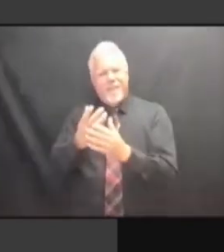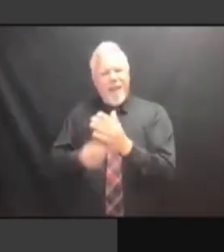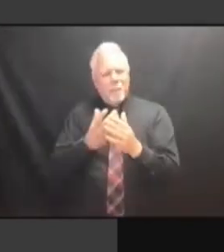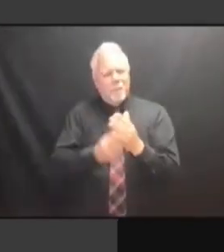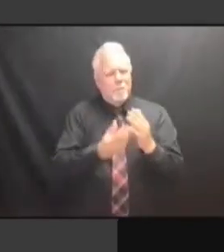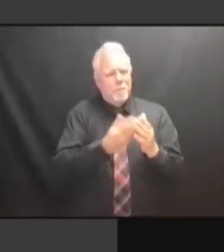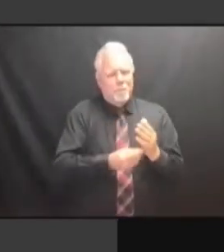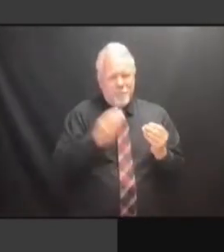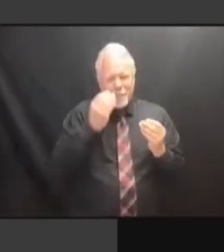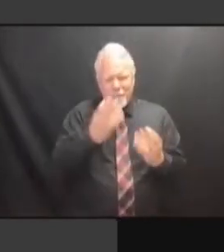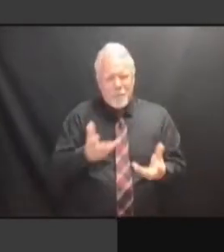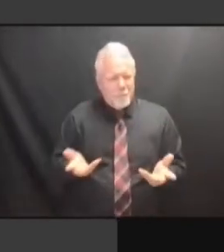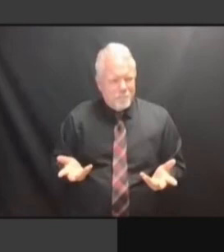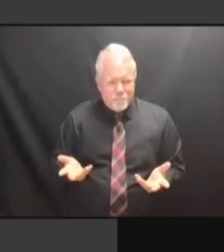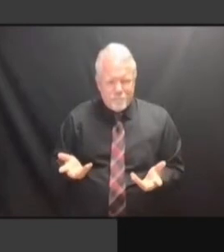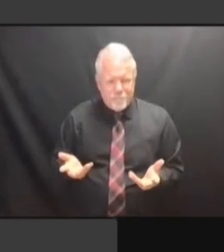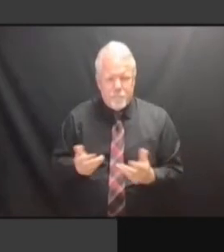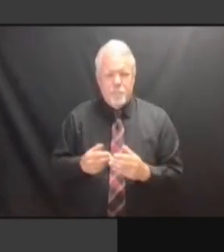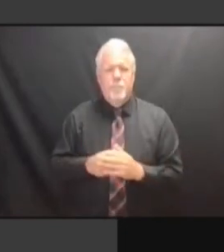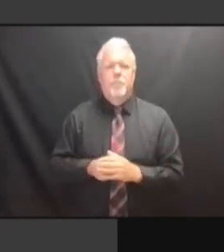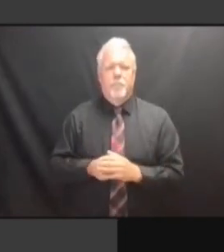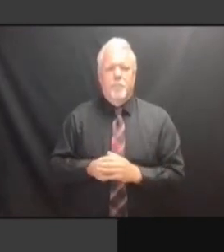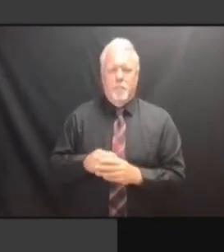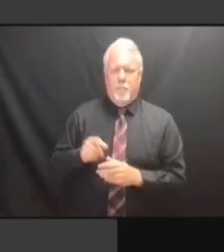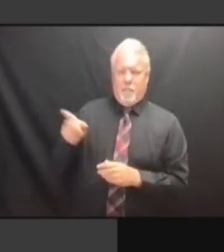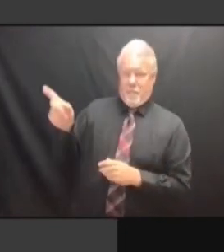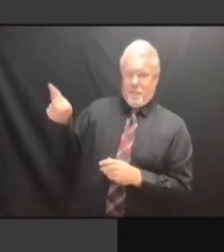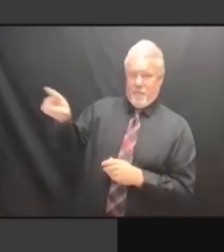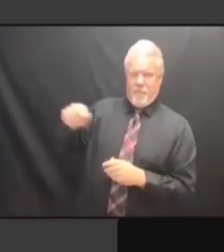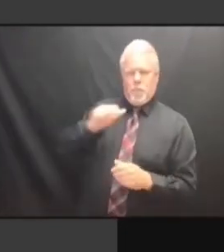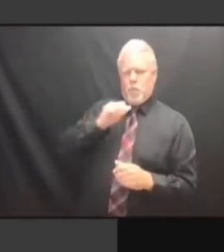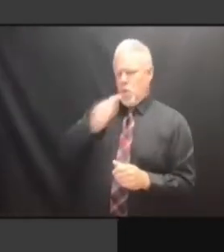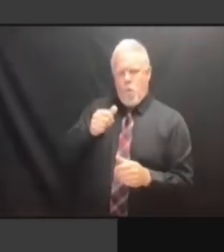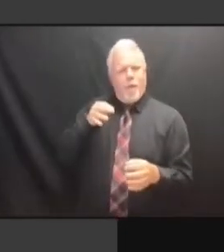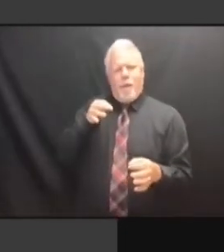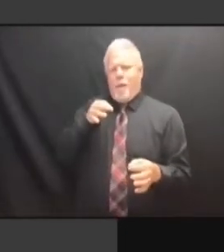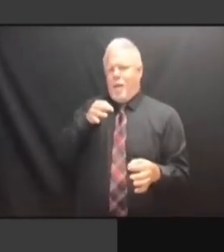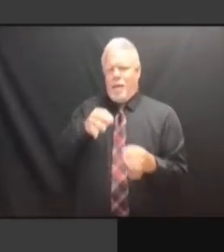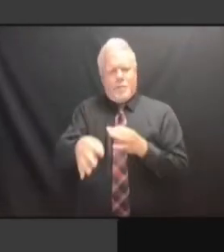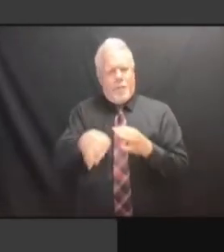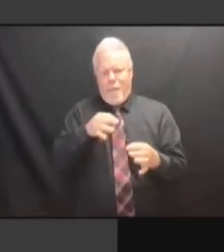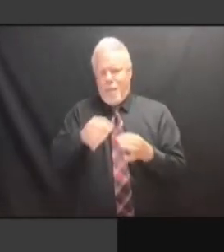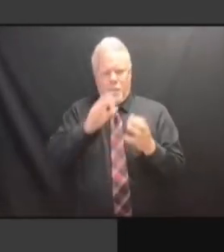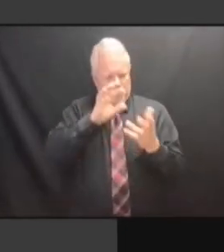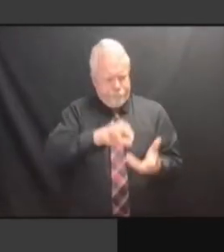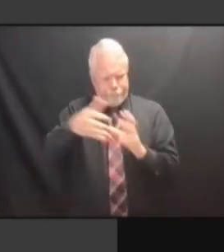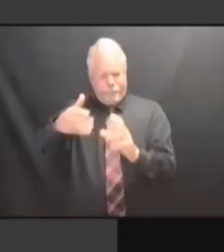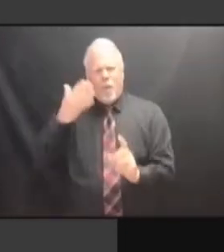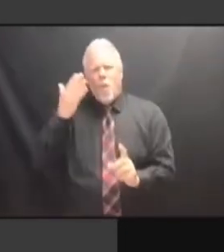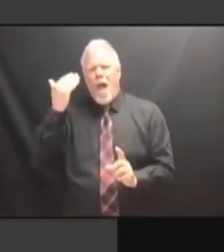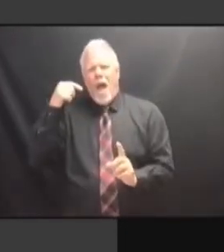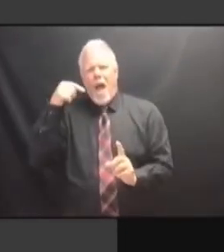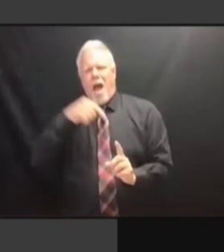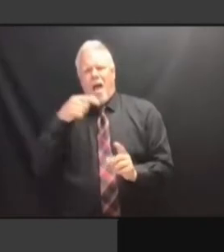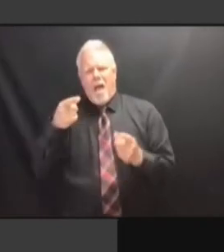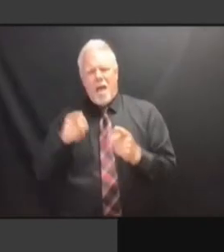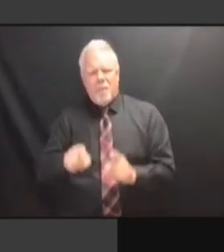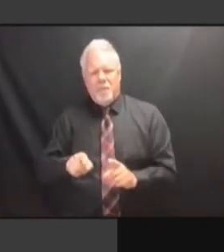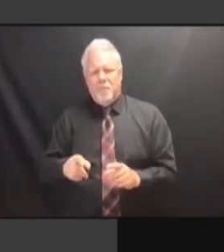NOT PROVIDE AN EVIDENCE-BASED EXPLANATION FOR THE ANOMALIES. EXPLANATION FOR THE ANOMALIES. EXPLANATION FOR THE ANOMALIES. AND EXPLANATION FOR THE ANOMALIES. AND THAT EXPLANATION FOR THE ANOMALIES. AND THAT DOESN'T EXPLANATION FOR THE ANOMALIES. AND THAT DOESN'T MEAN EXPLANATION FOR THE ANOMALIES. AND THAT DOESN'T MEAN THAT EXPLANATION FOR THE ANOMALIES. AND THAT DOESN'T MEAN THAT THERE AND THAT DOESN'T MEAN THAT THERE AND THAT DOESN'T MEAN THAT THERE ISN'T AND THAT DOESN'T MEAN THAT THERE ISN'T A AND THAT DOESN'T MEAN THAT THERE ISN'T A PERFECTLY